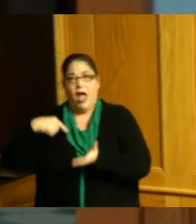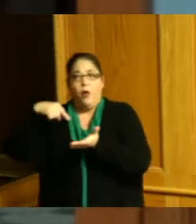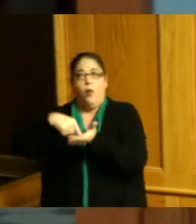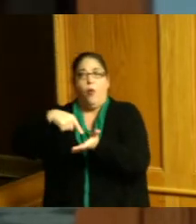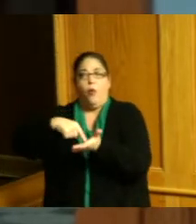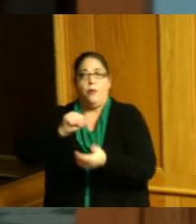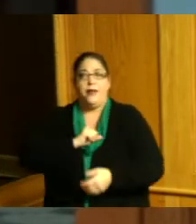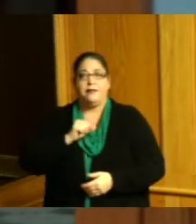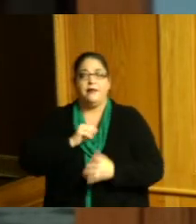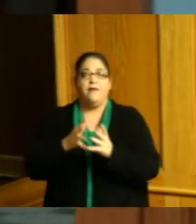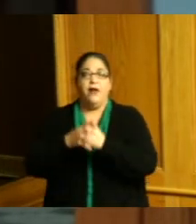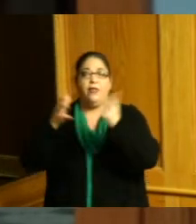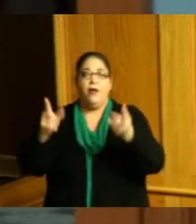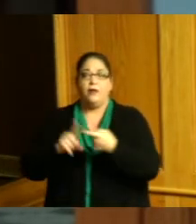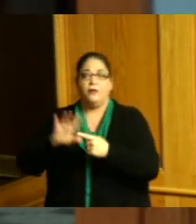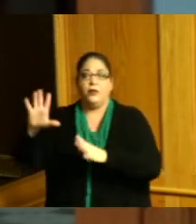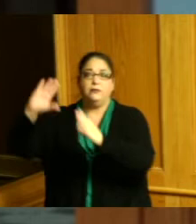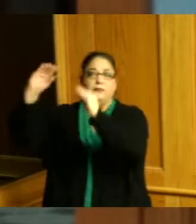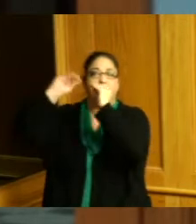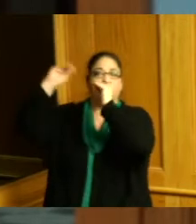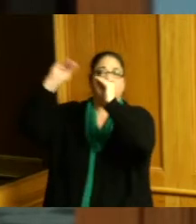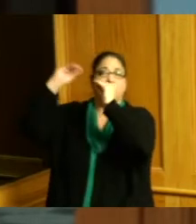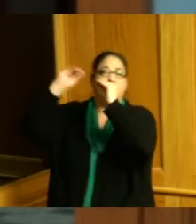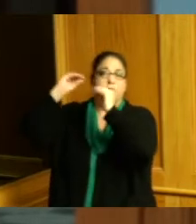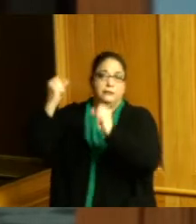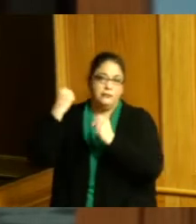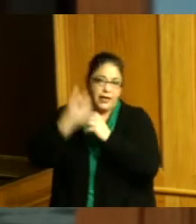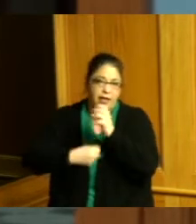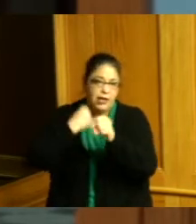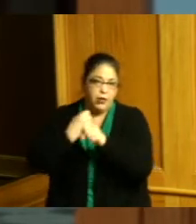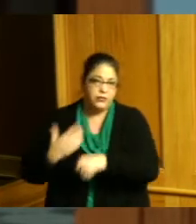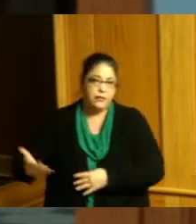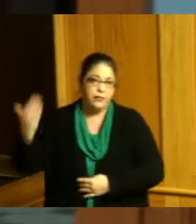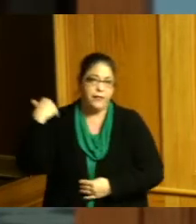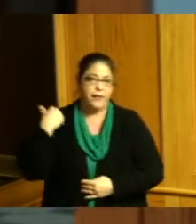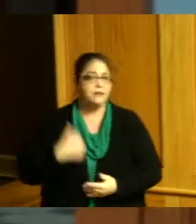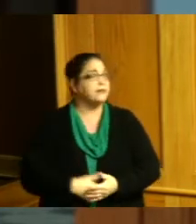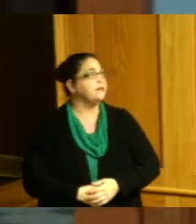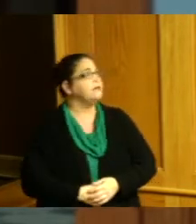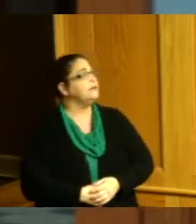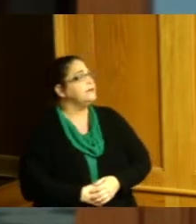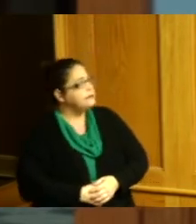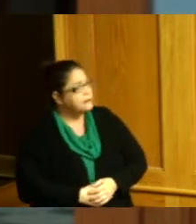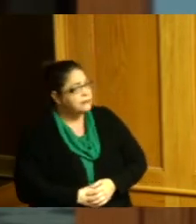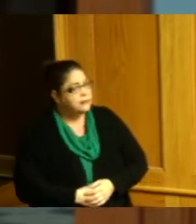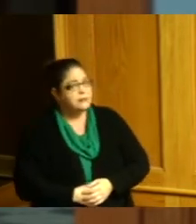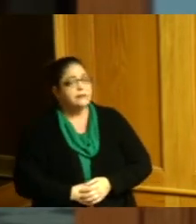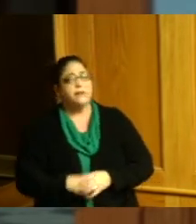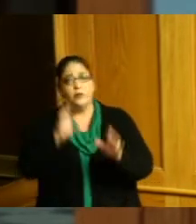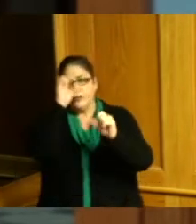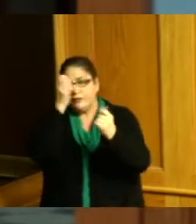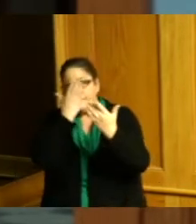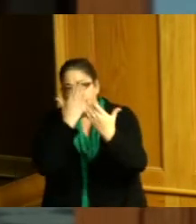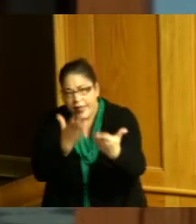his tutelage in in the past so thank you for that we'll certainly be sure to recognize him